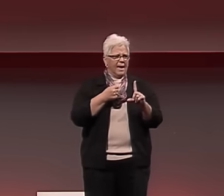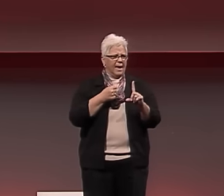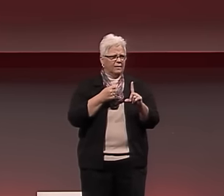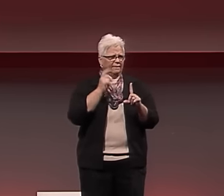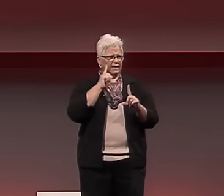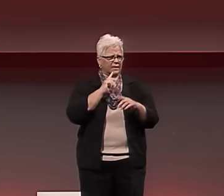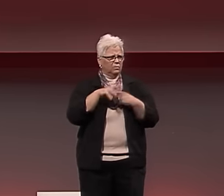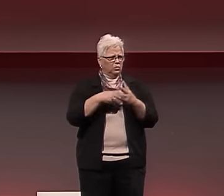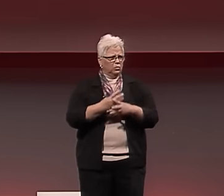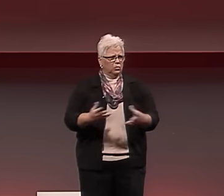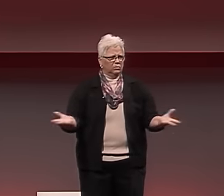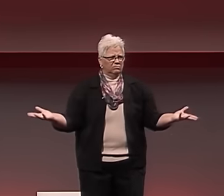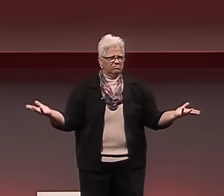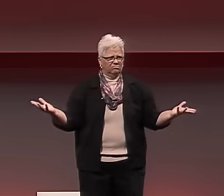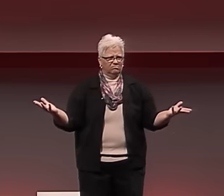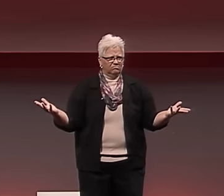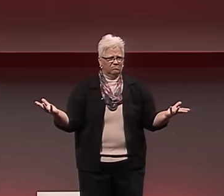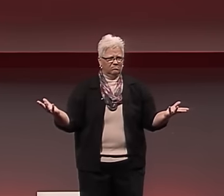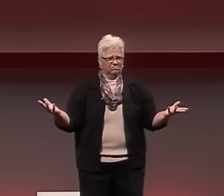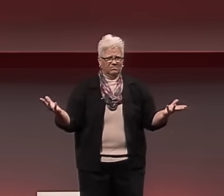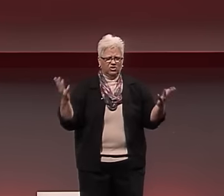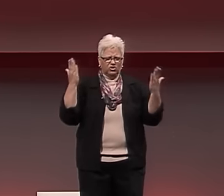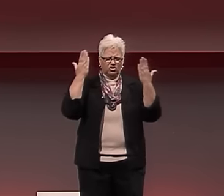The impact was felt worldwide,